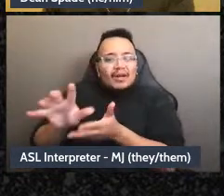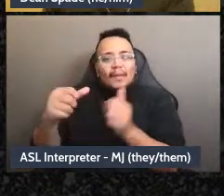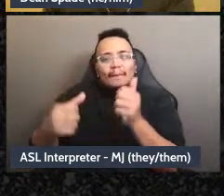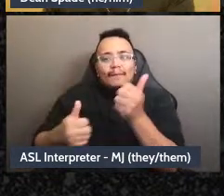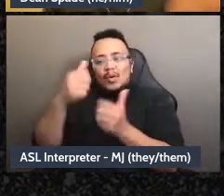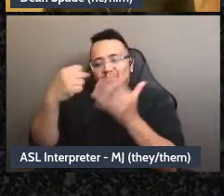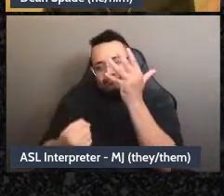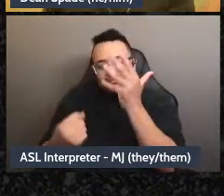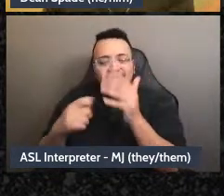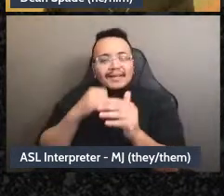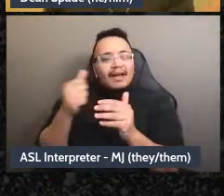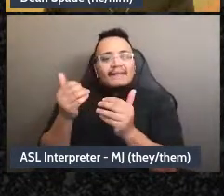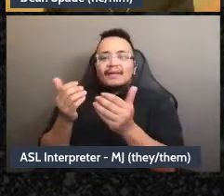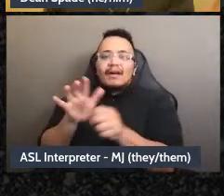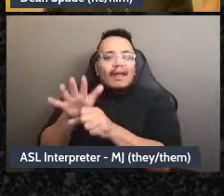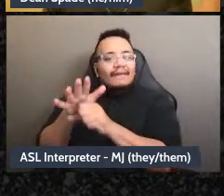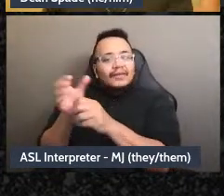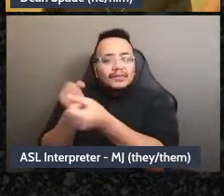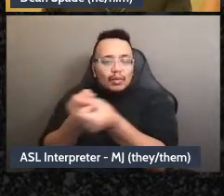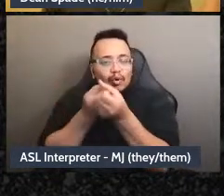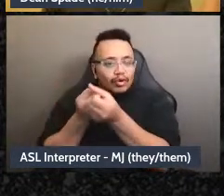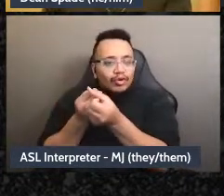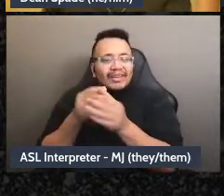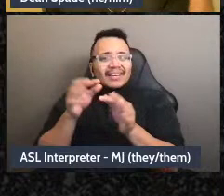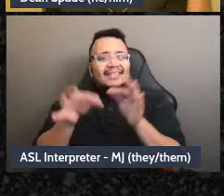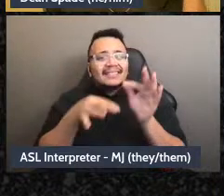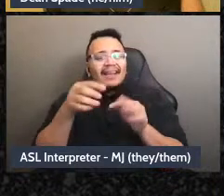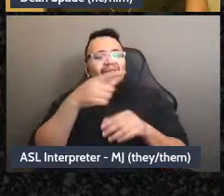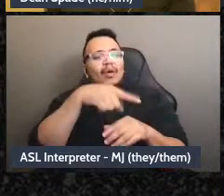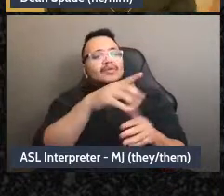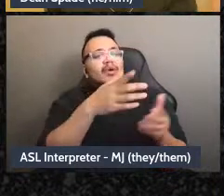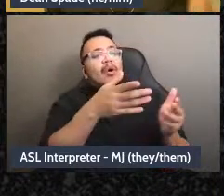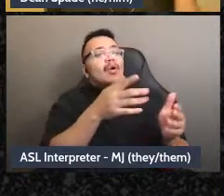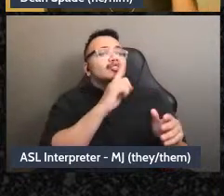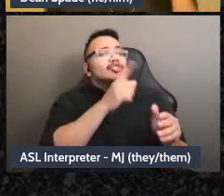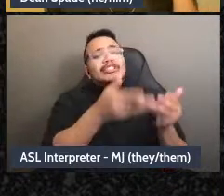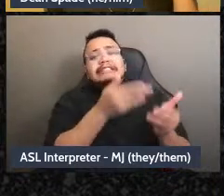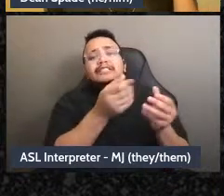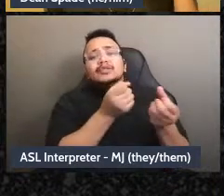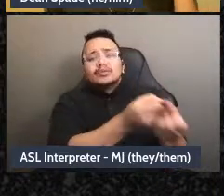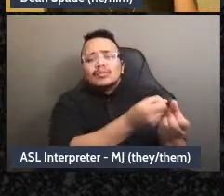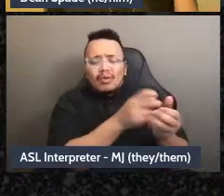rather than trying to go to like who's most palatable within an affected group